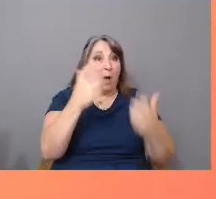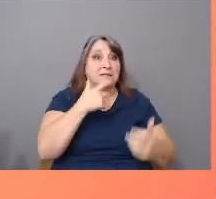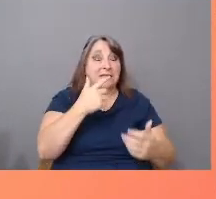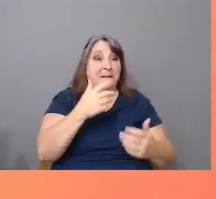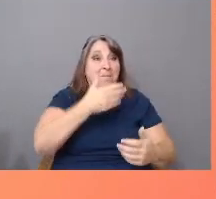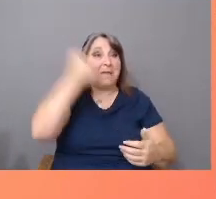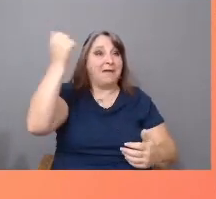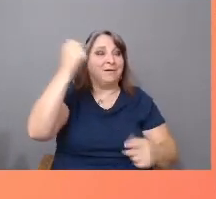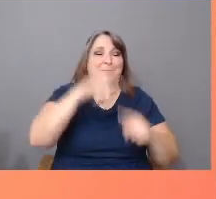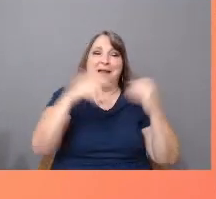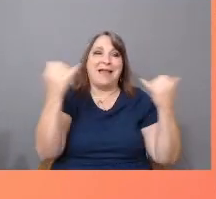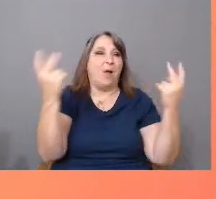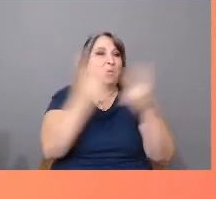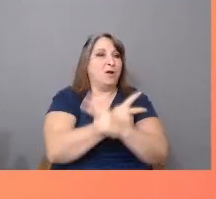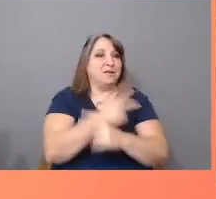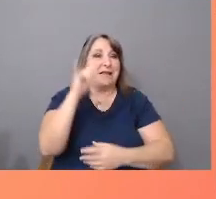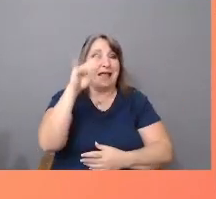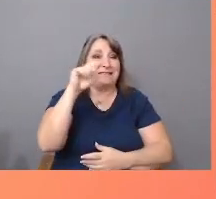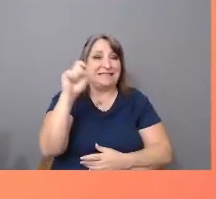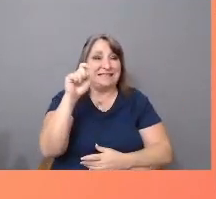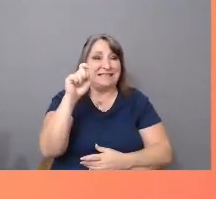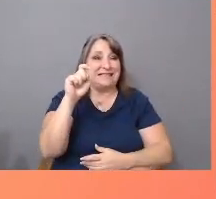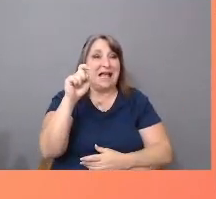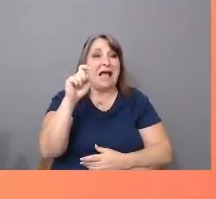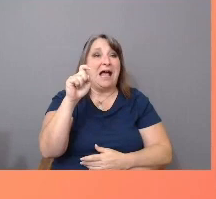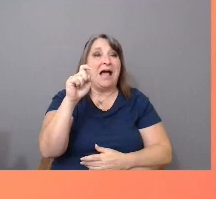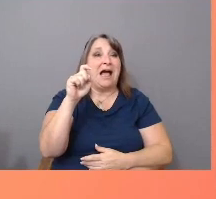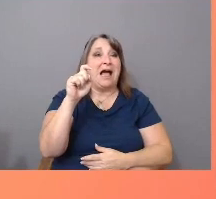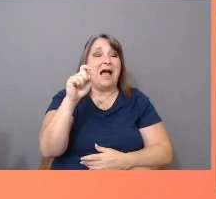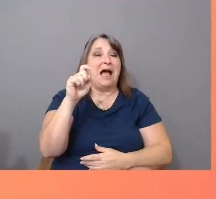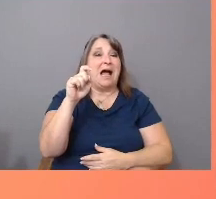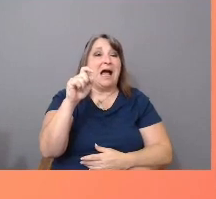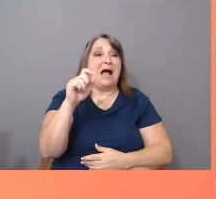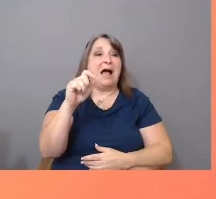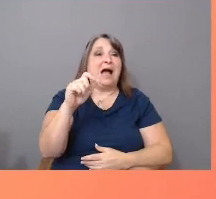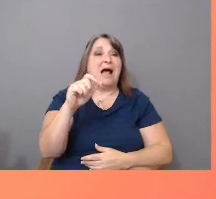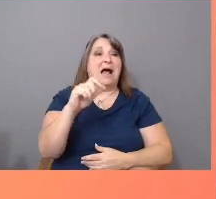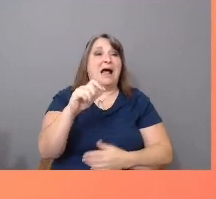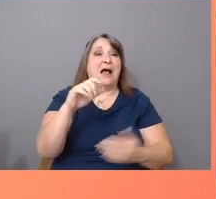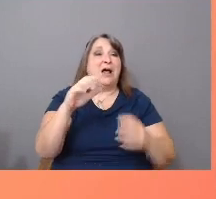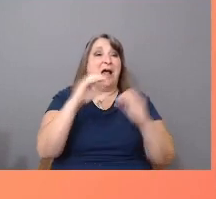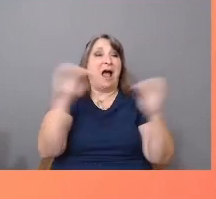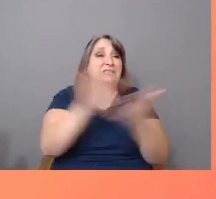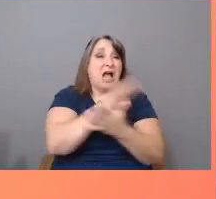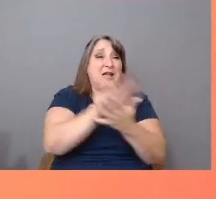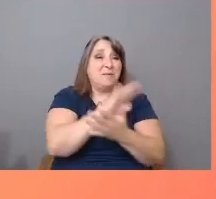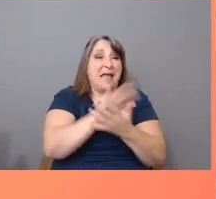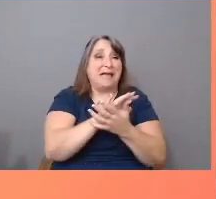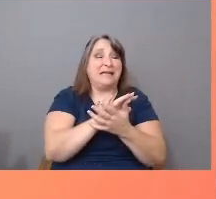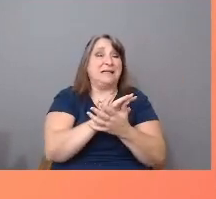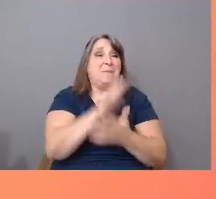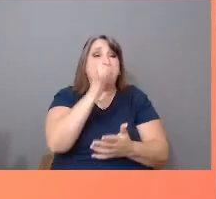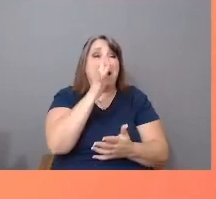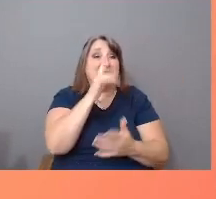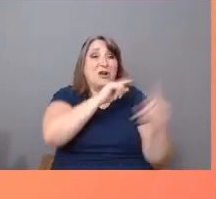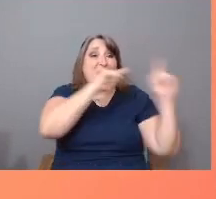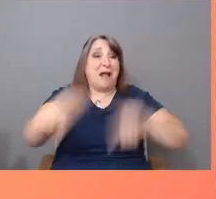A Latinx undocumented mother coming to America today with her child could face family separation,